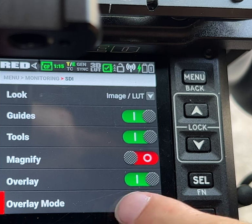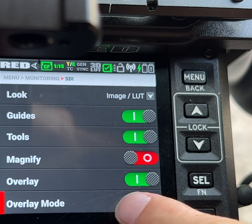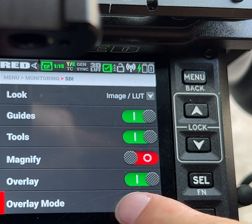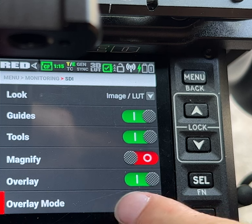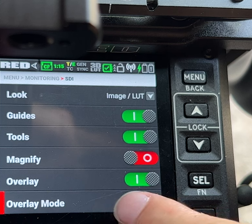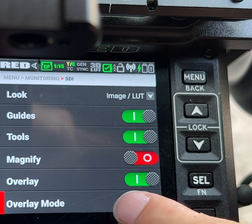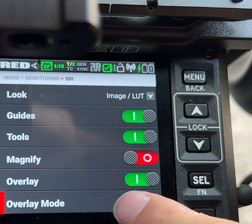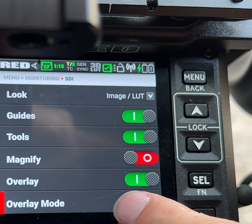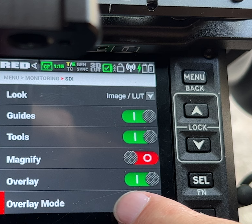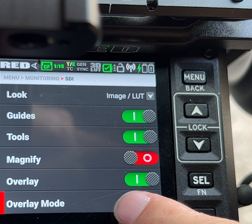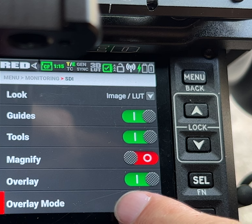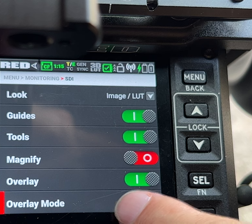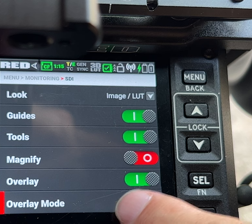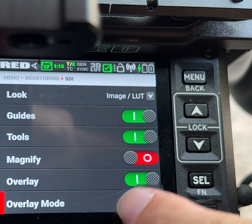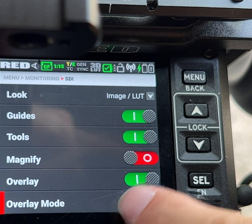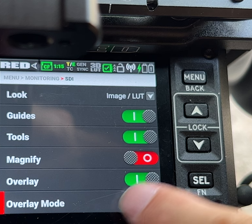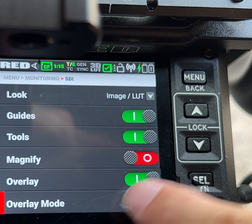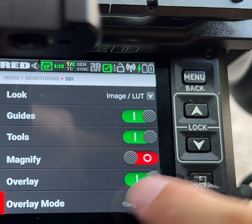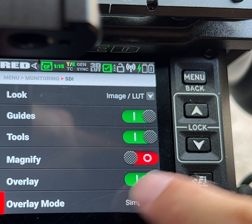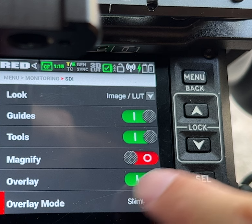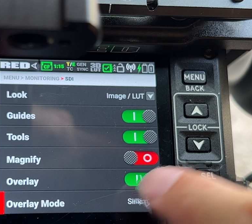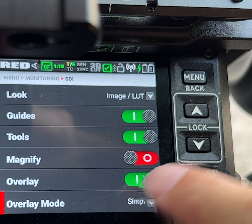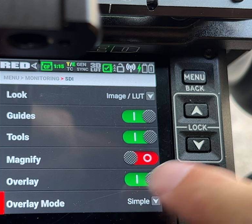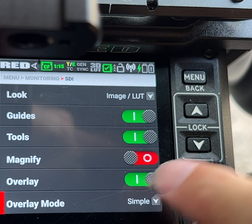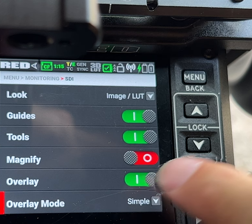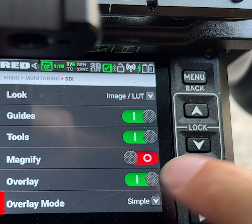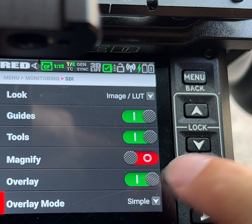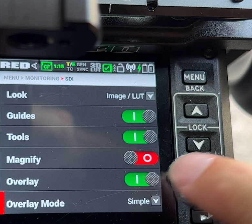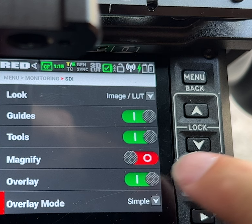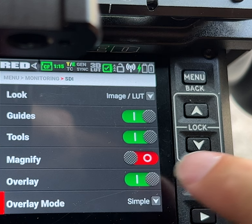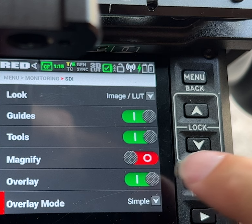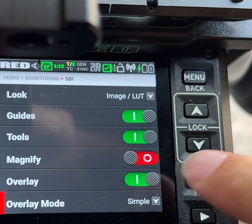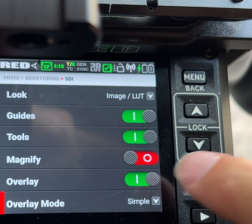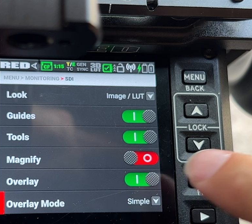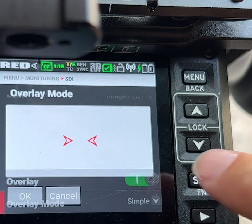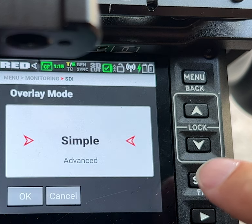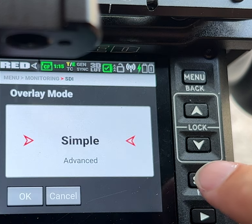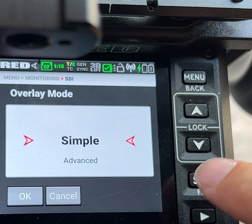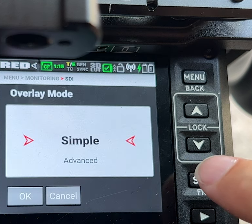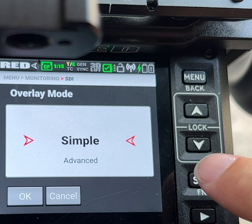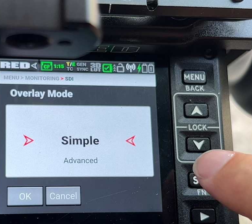you will see overlay mode right at the bottom it says overlay mode and if I click on that it's on